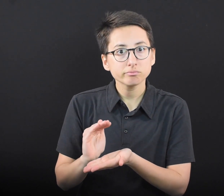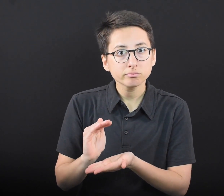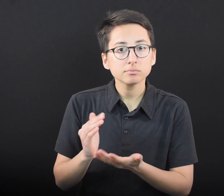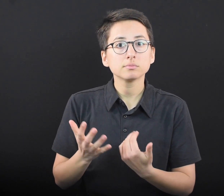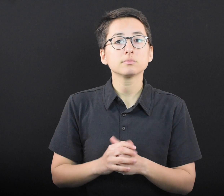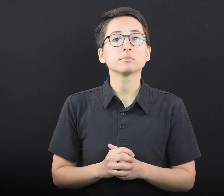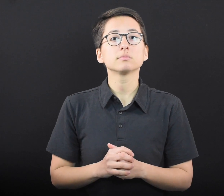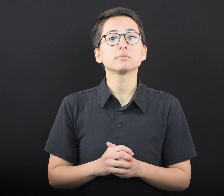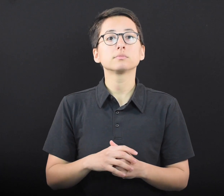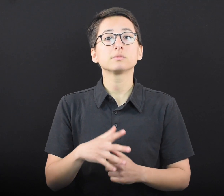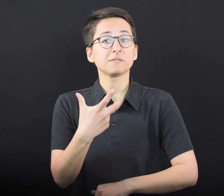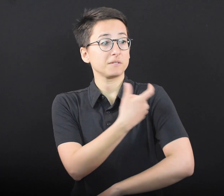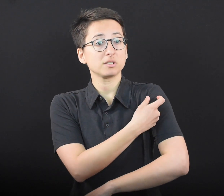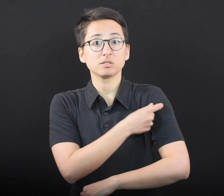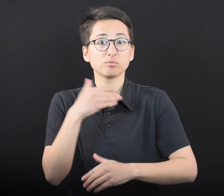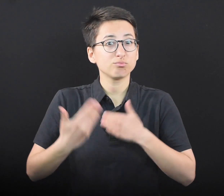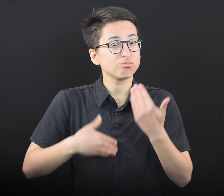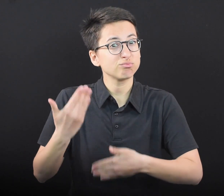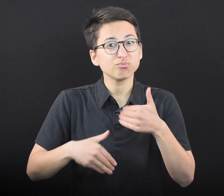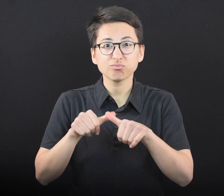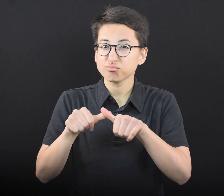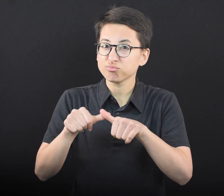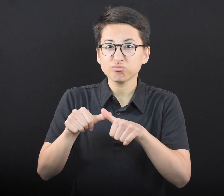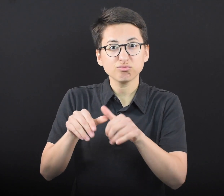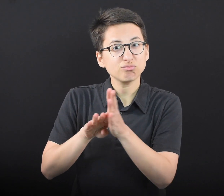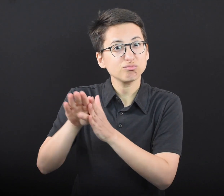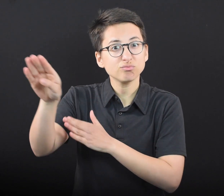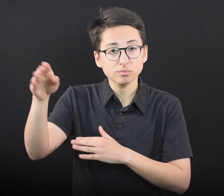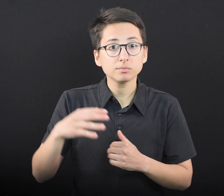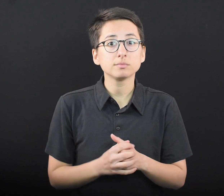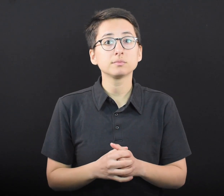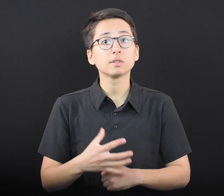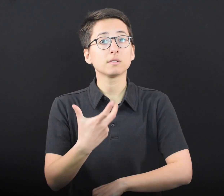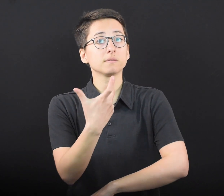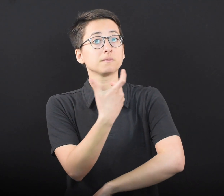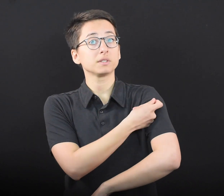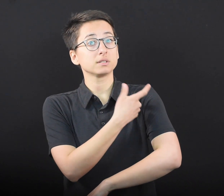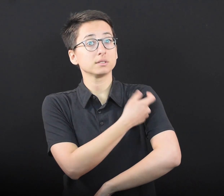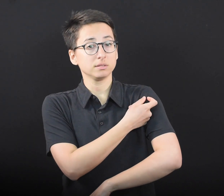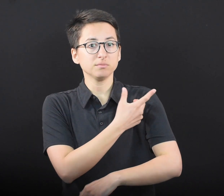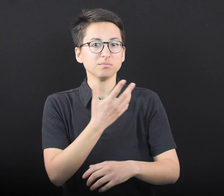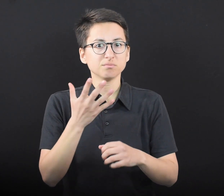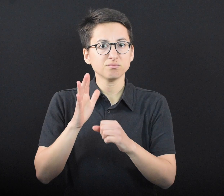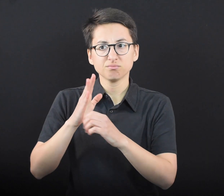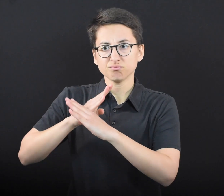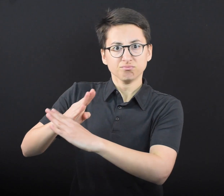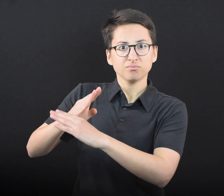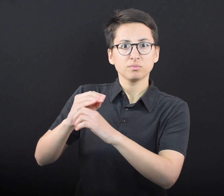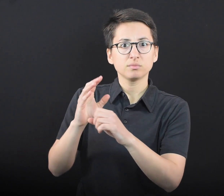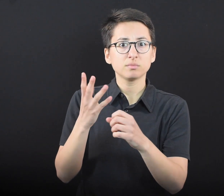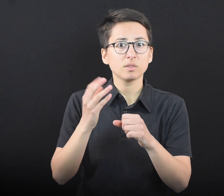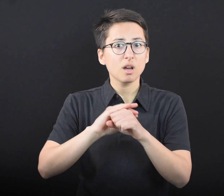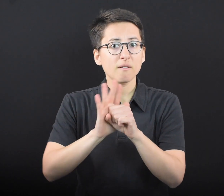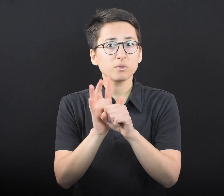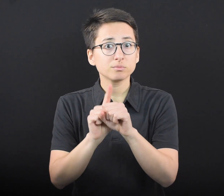vaccination progress has relentlessly pushed forward. Vaccines held COVID-19 variants at bay